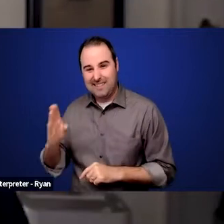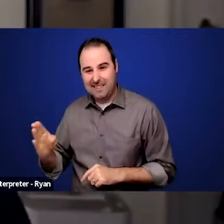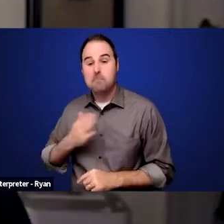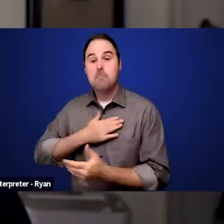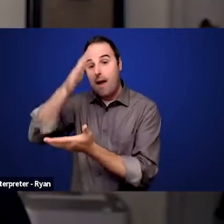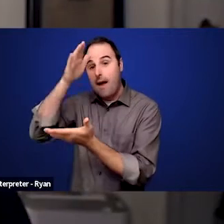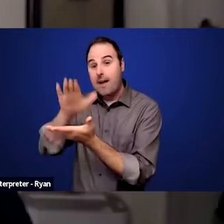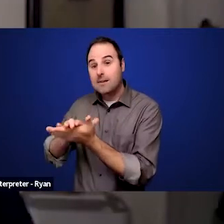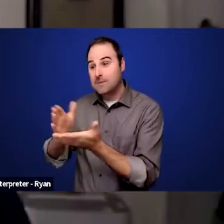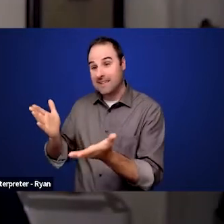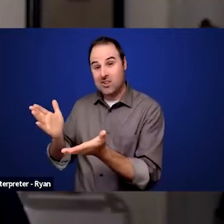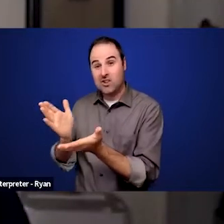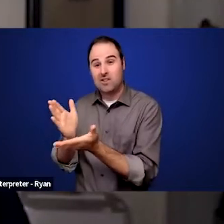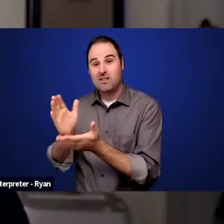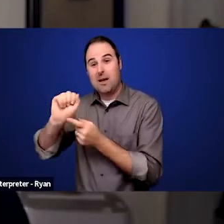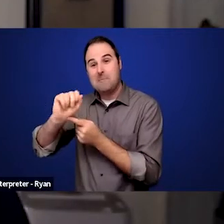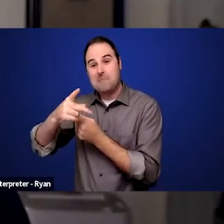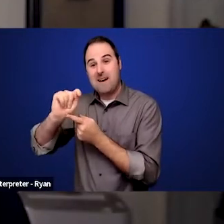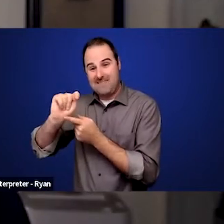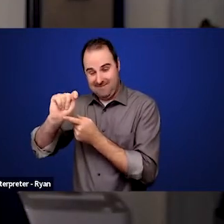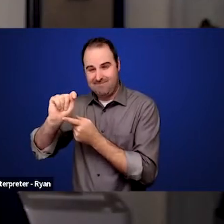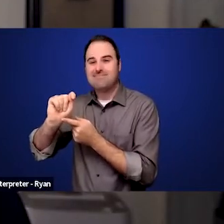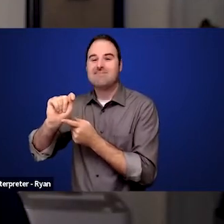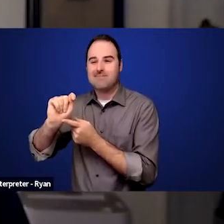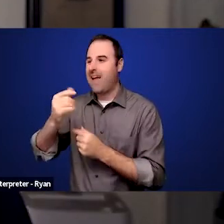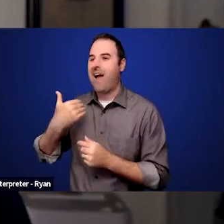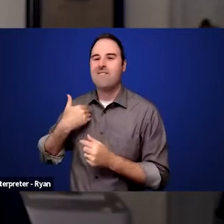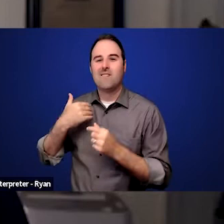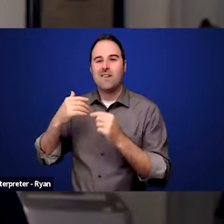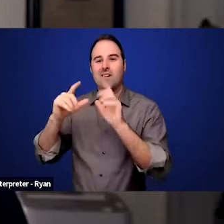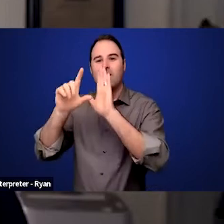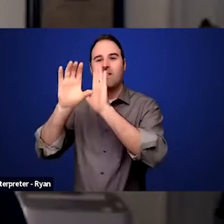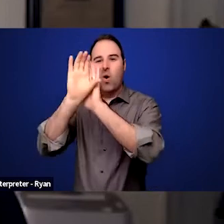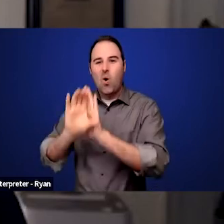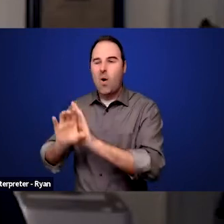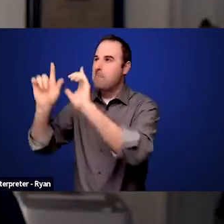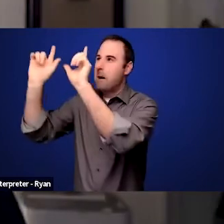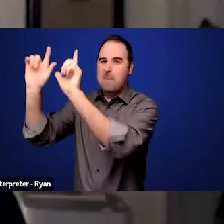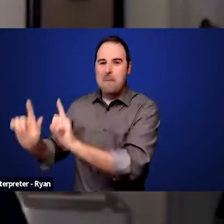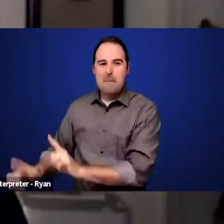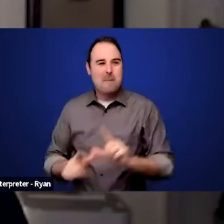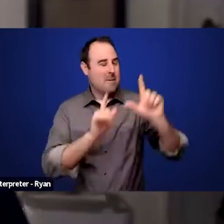and we have many photos around on our walls and other knickknacks and our dining room table,